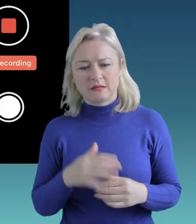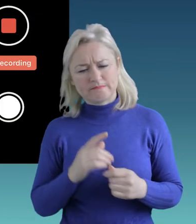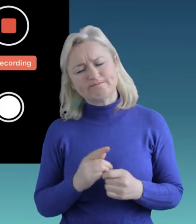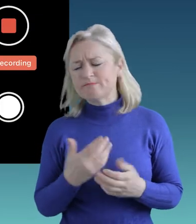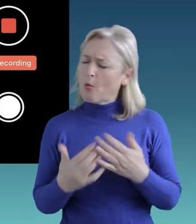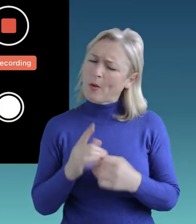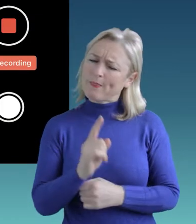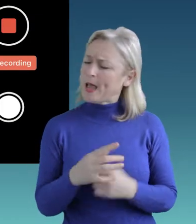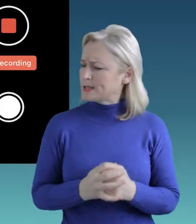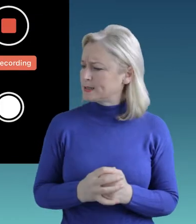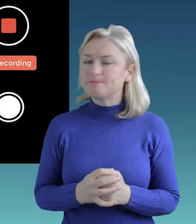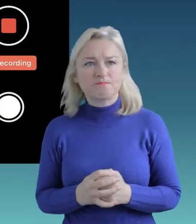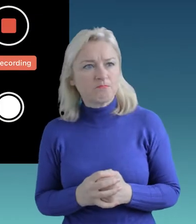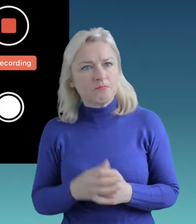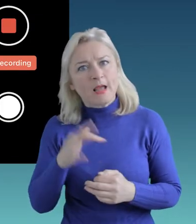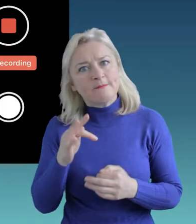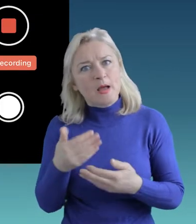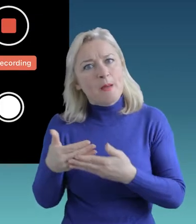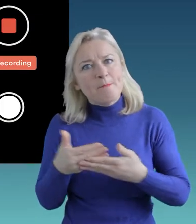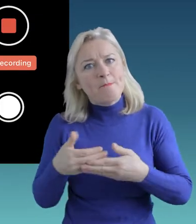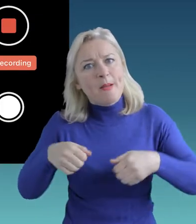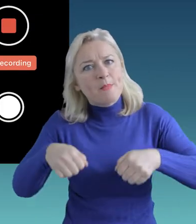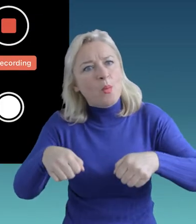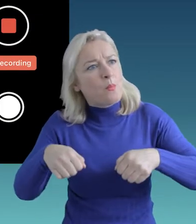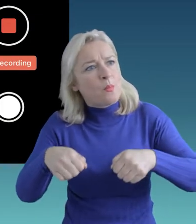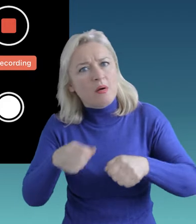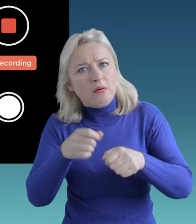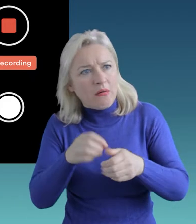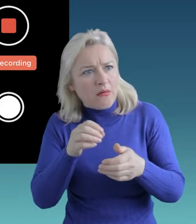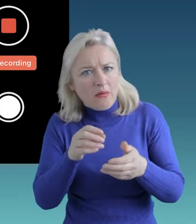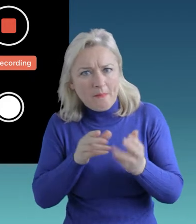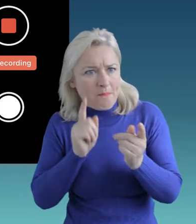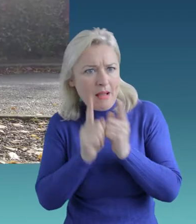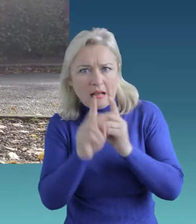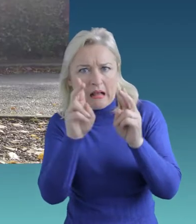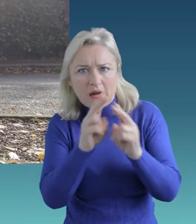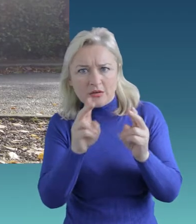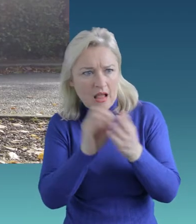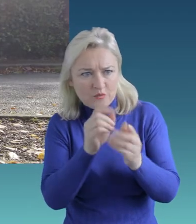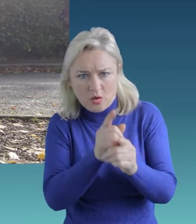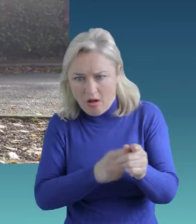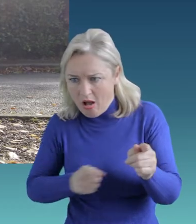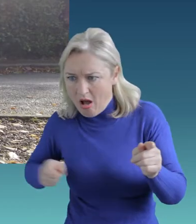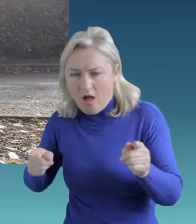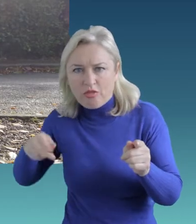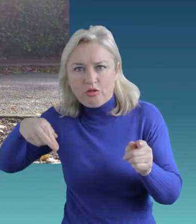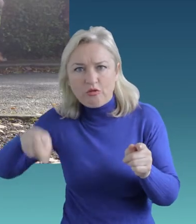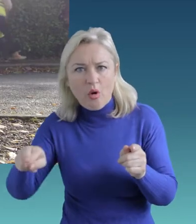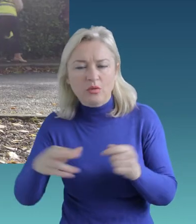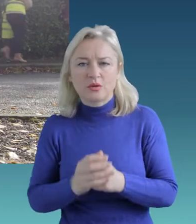OK, if a buggy was trying to get past, they’d have to go onto the road. No, no, we’re not happy with that one.